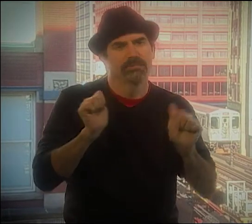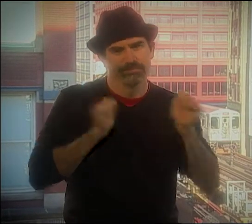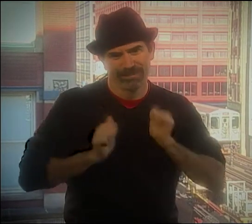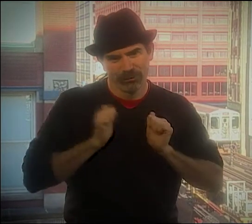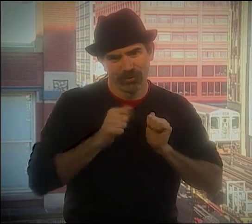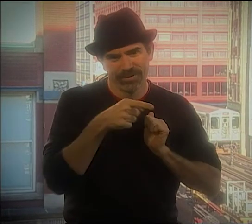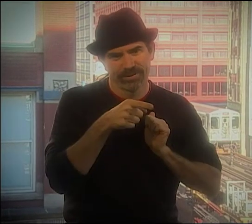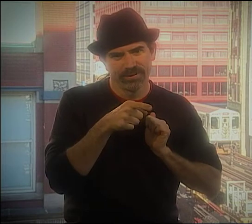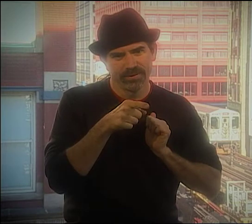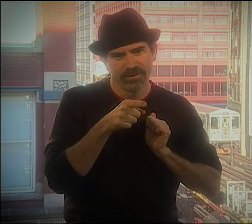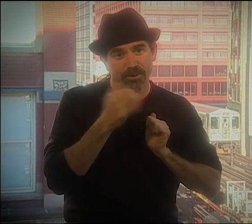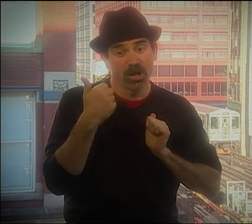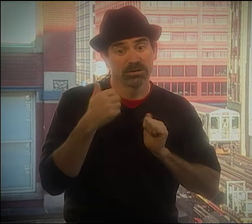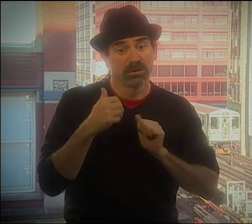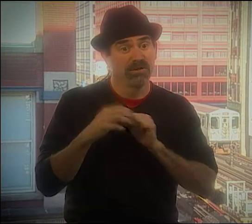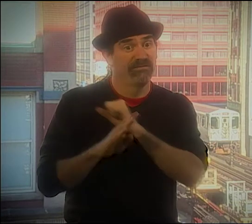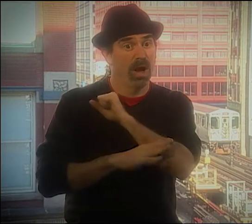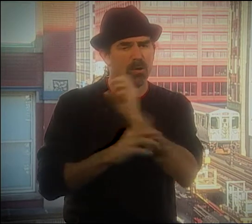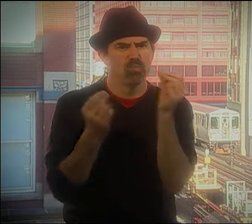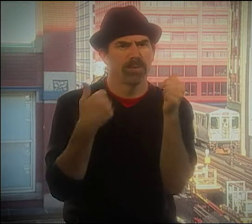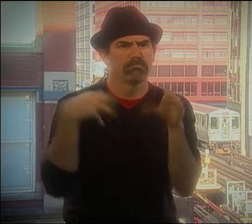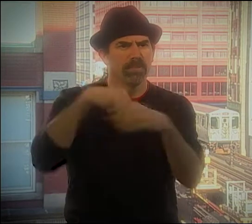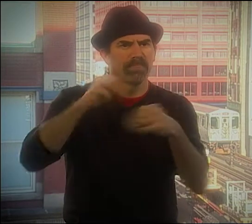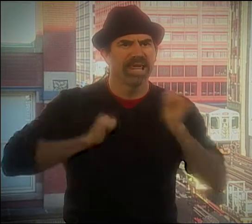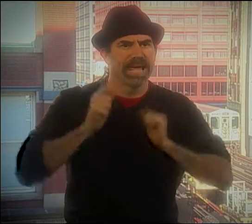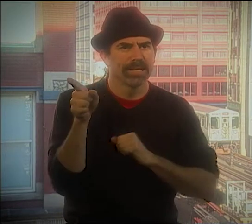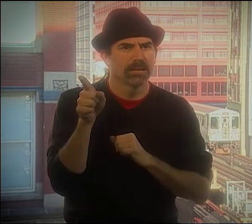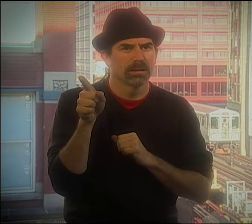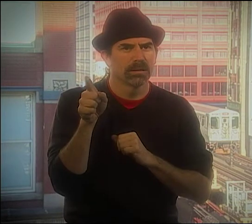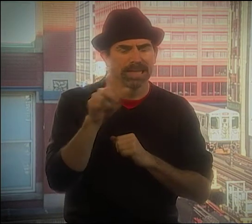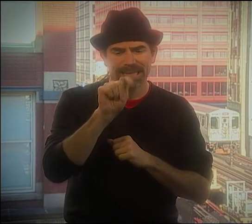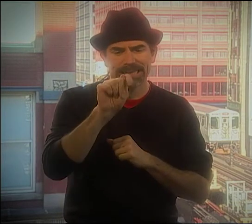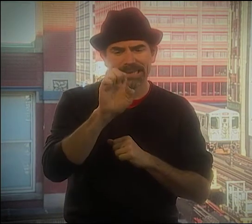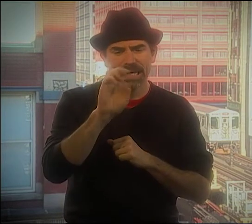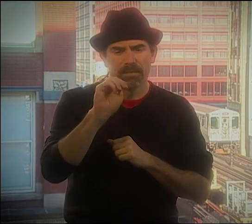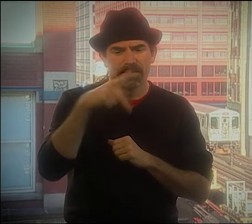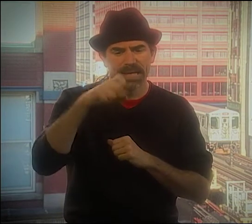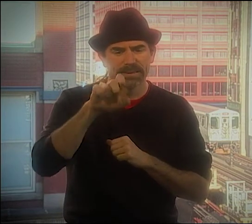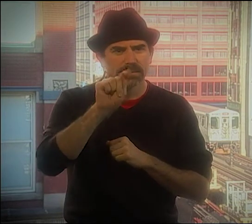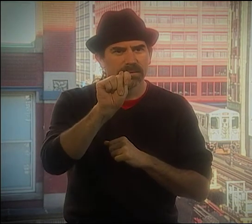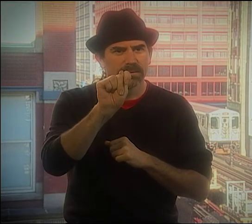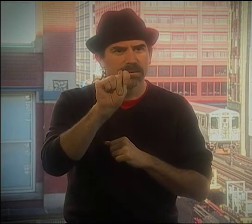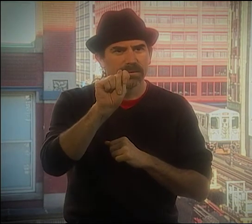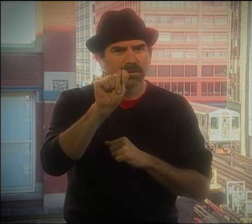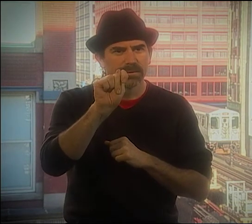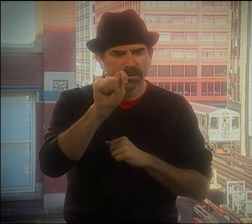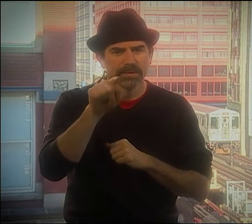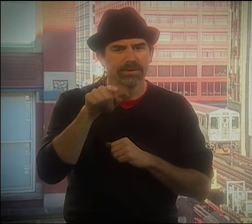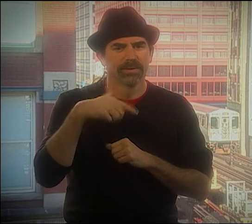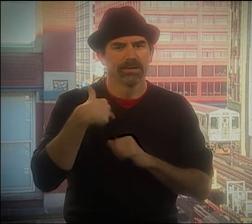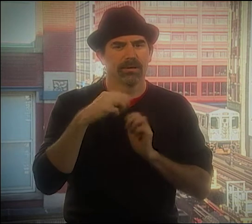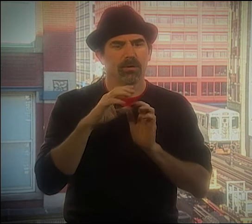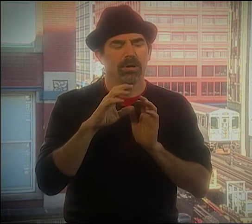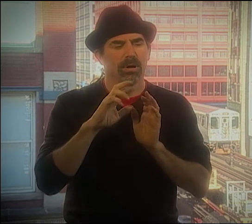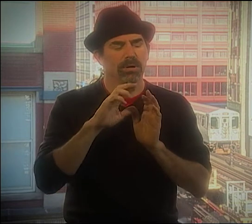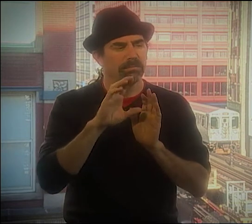THE ONE THING THAT WAS THERE WAS THEATER. IN THE FALL, I WAS INVOLVED IN A PLAY CALLED "THE TEMPEST."